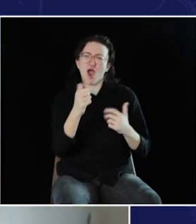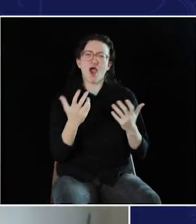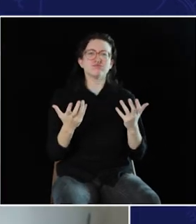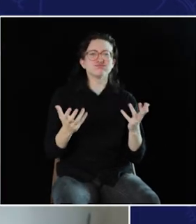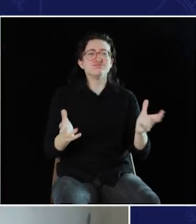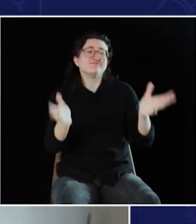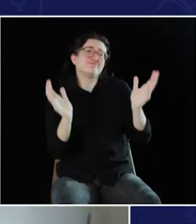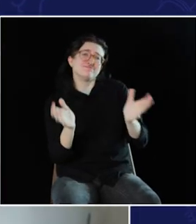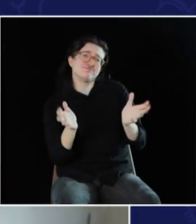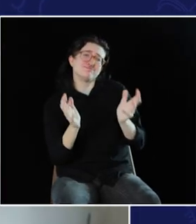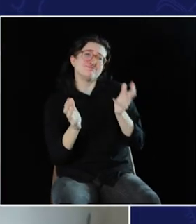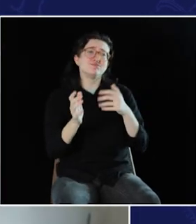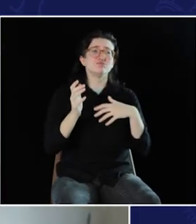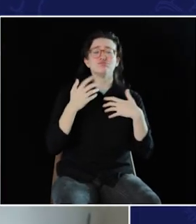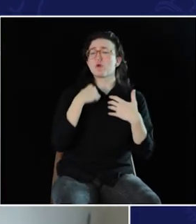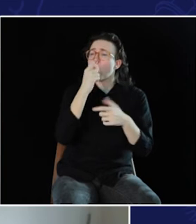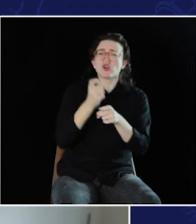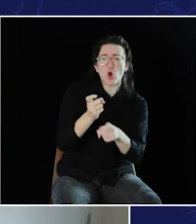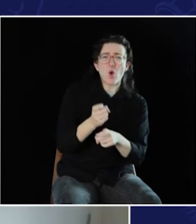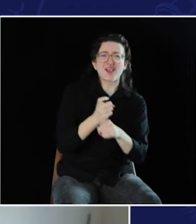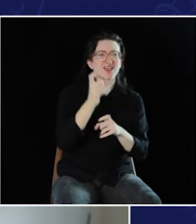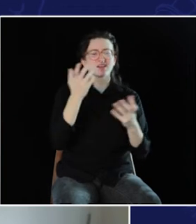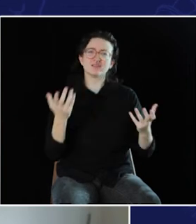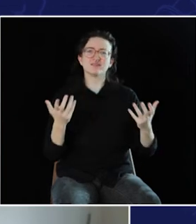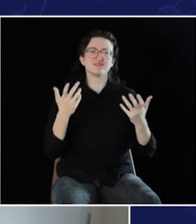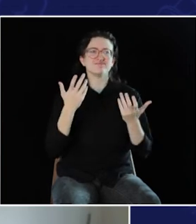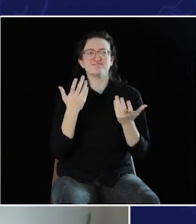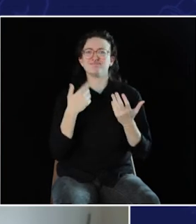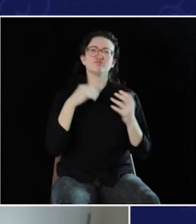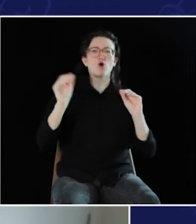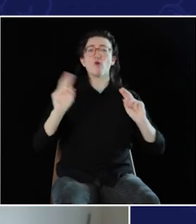I wasn’t making much casual conversation; I wasn't joking. Um...